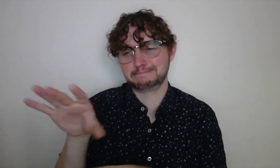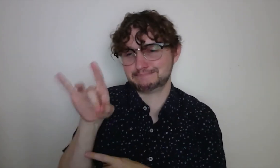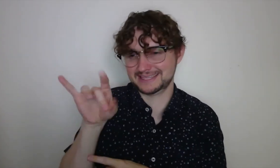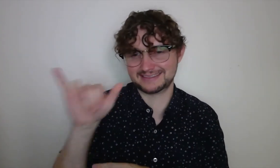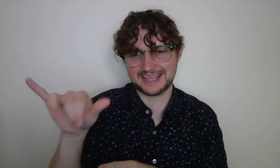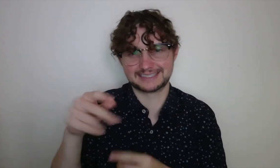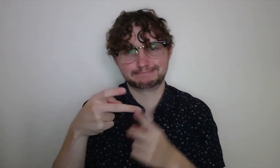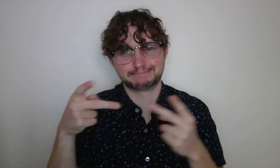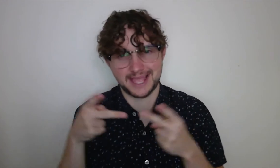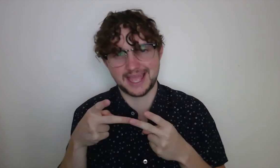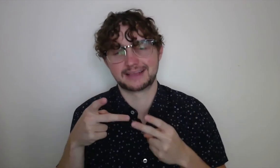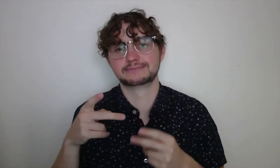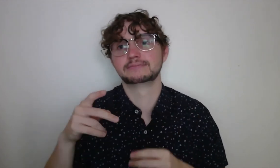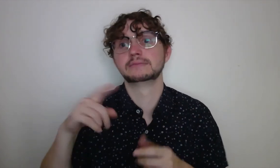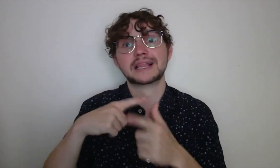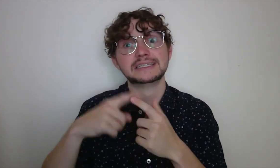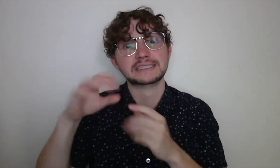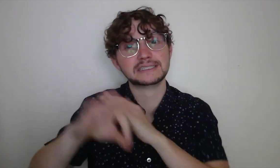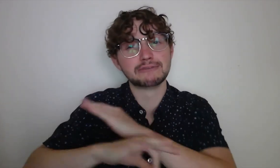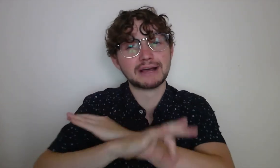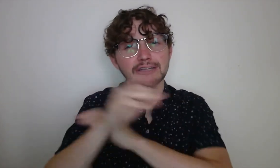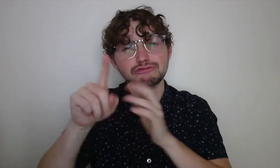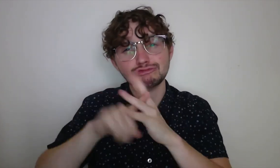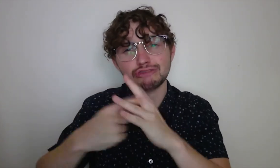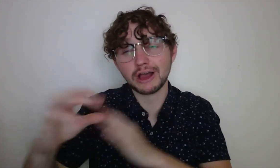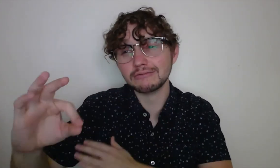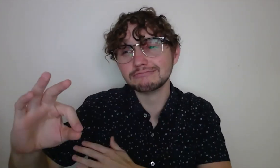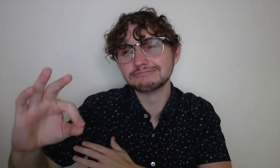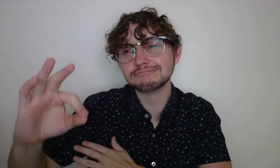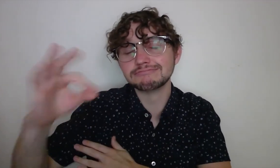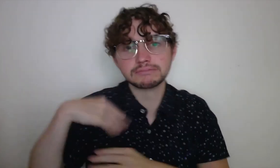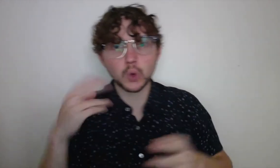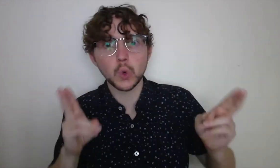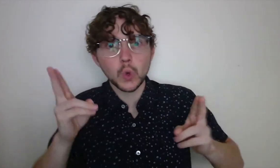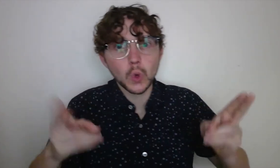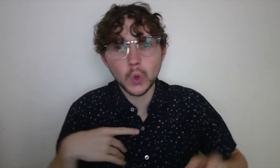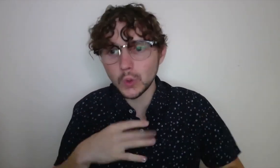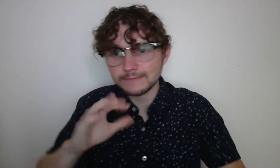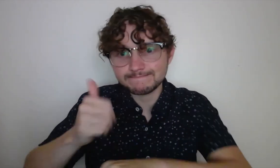not until I decided at five o'clock one hour later